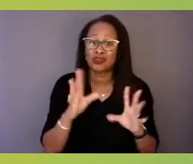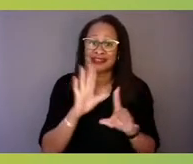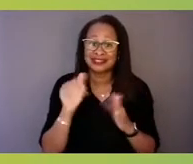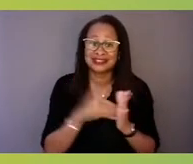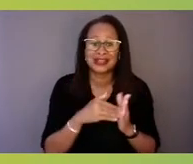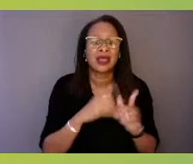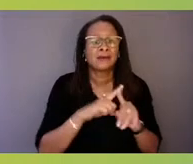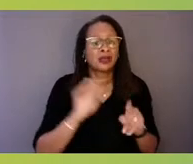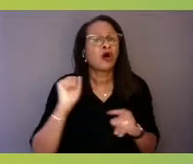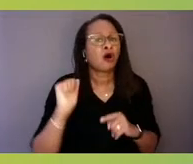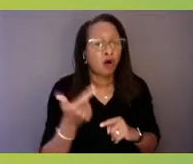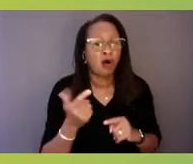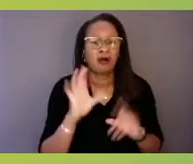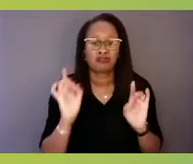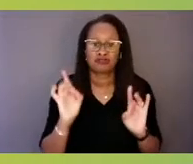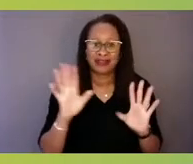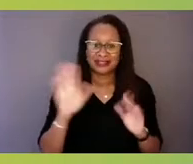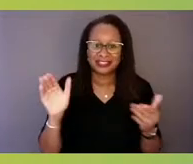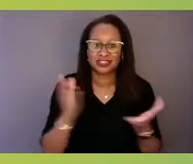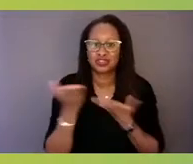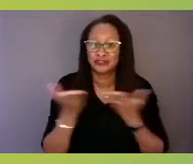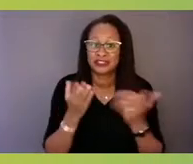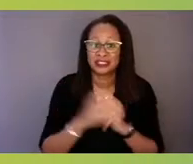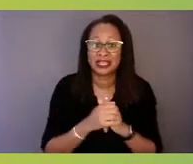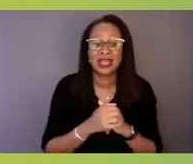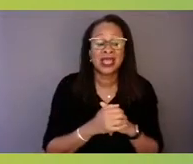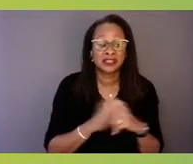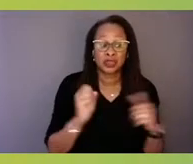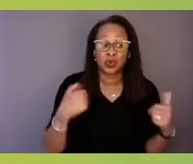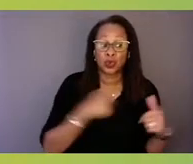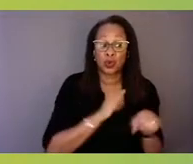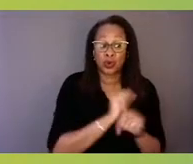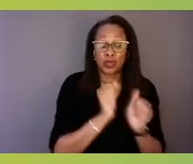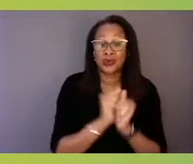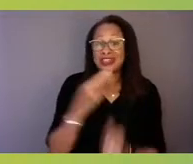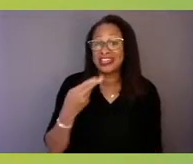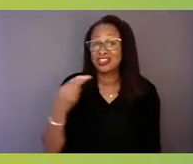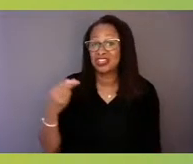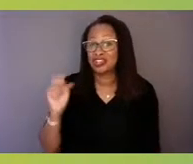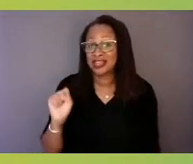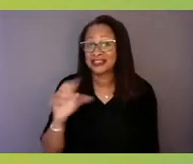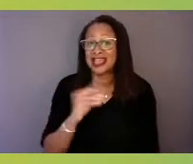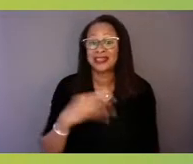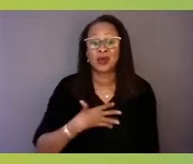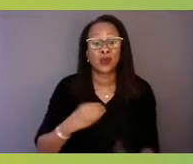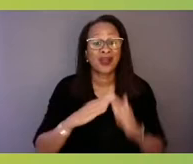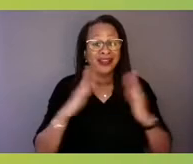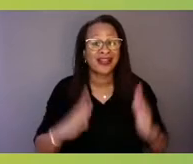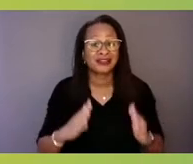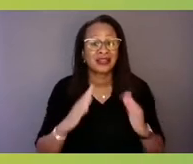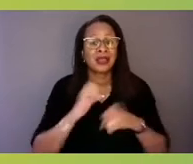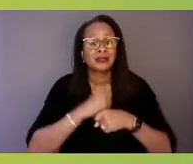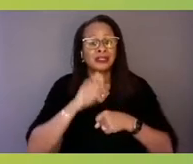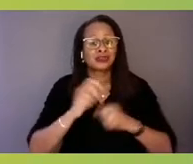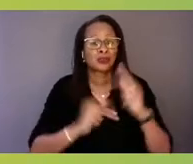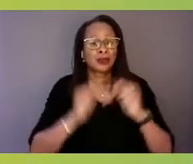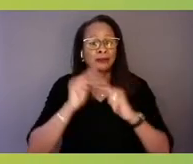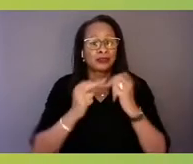So SAMHSA's working in lockstep with HHS and the White House to ensure that we build support for all of these communities